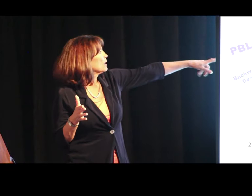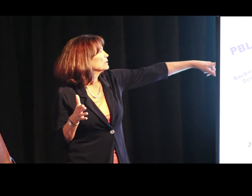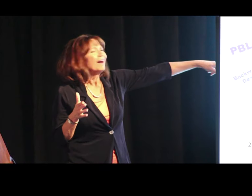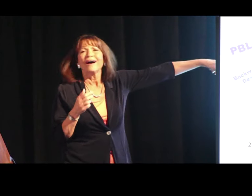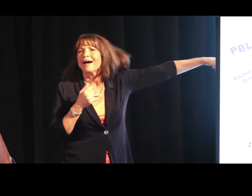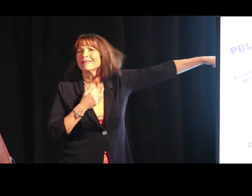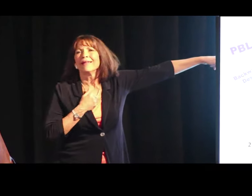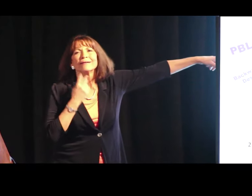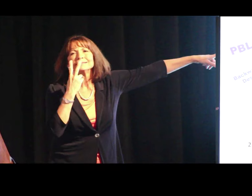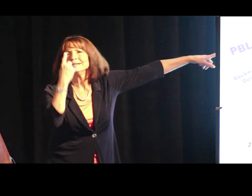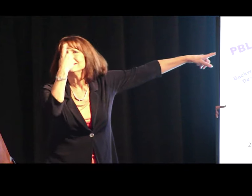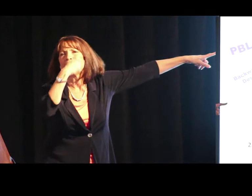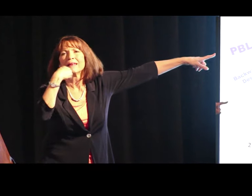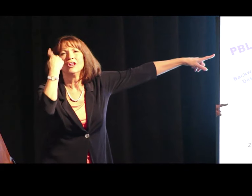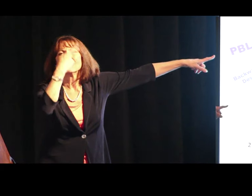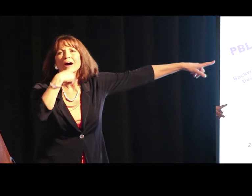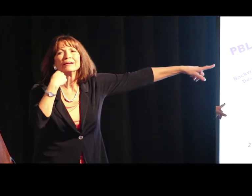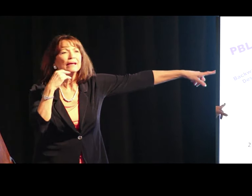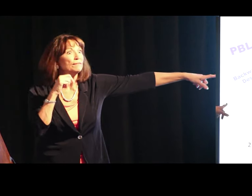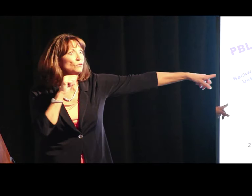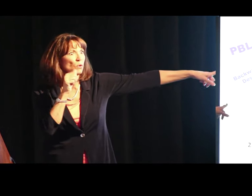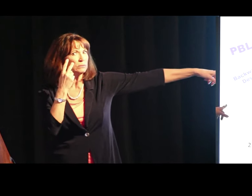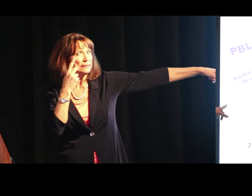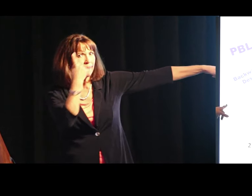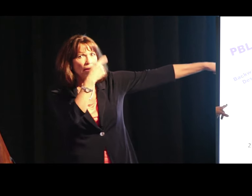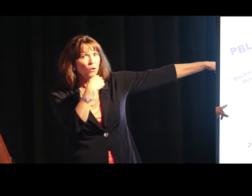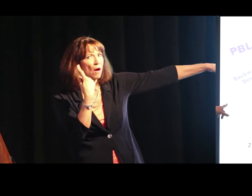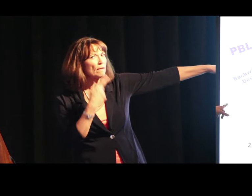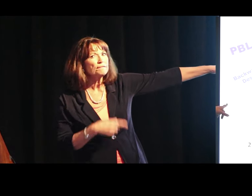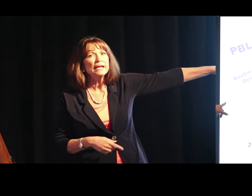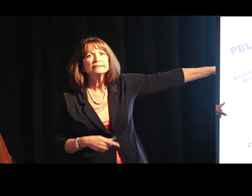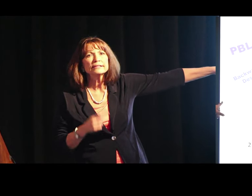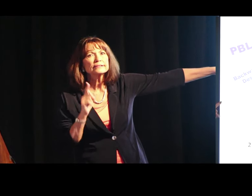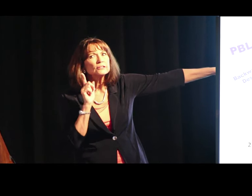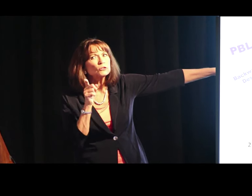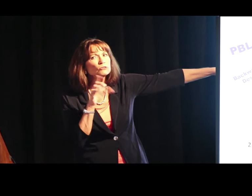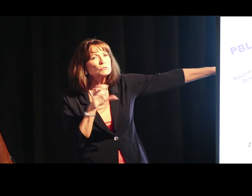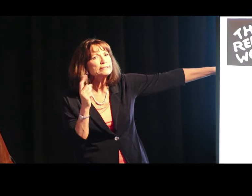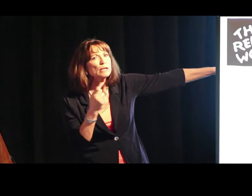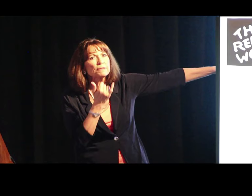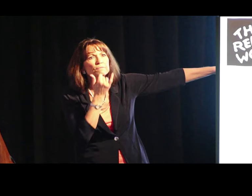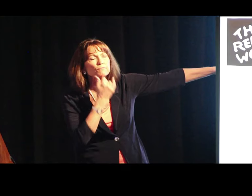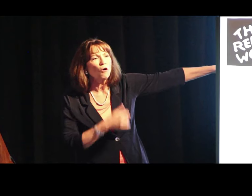I love seeing that look on their faces. If you're not seeing that look on their faces,